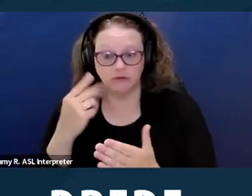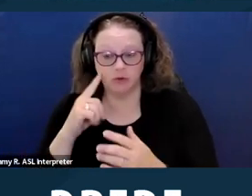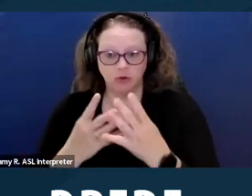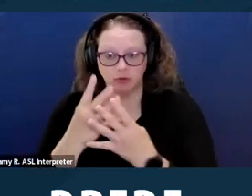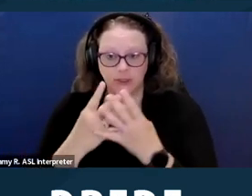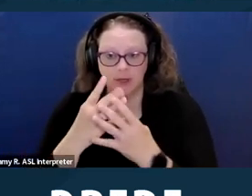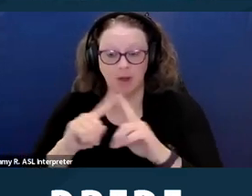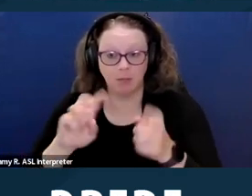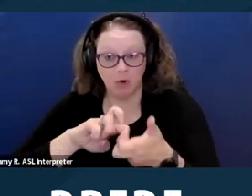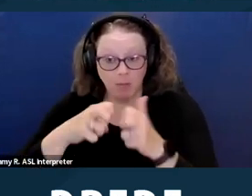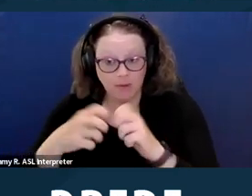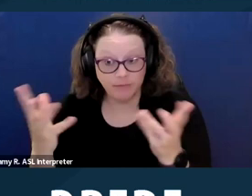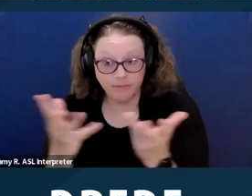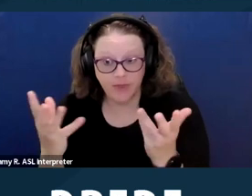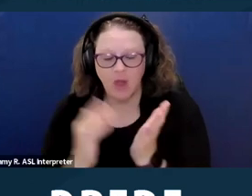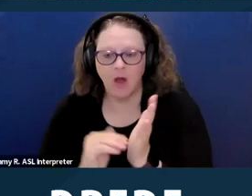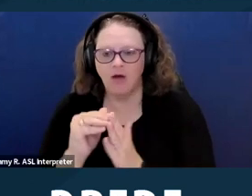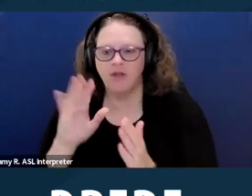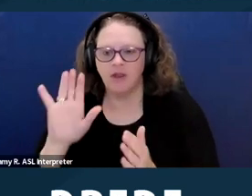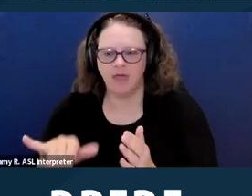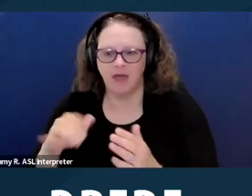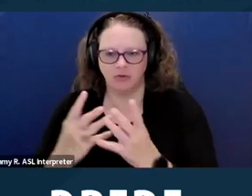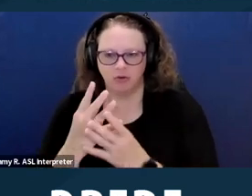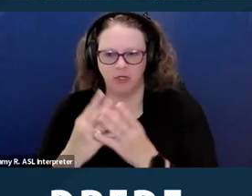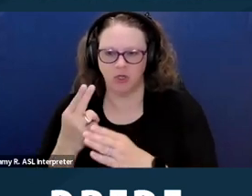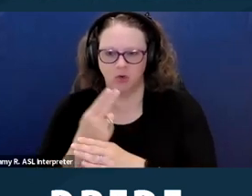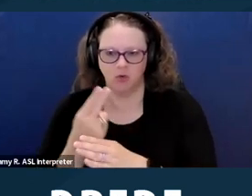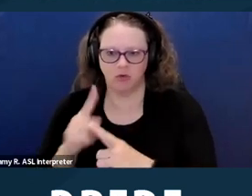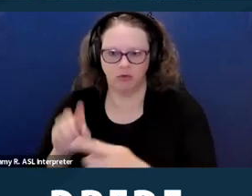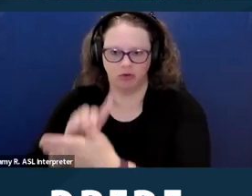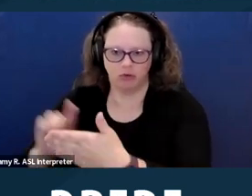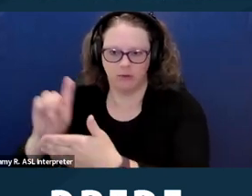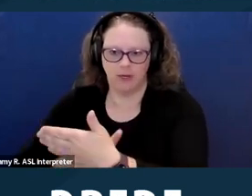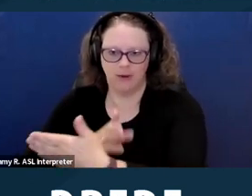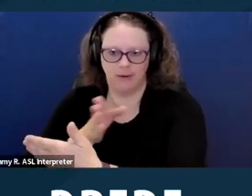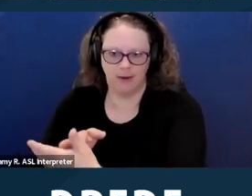that oftentimes the screening is used in a discriminatory way to prevent people,